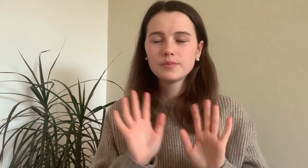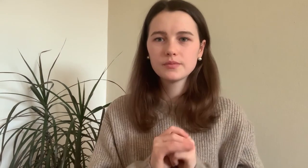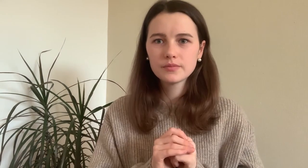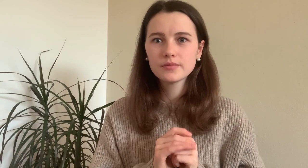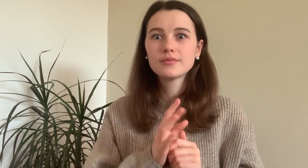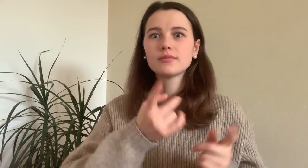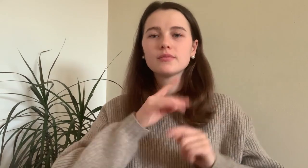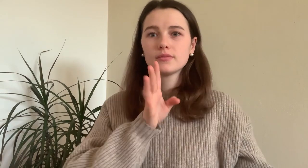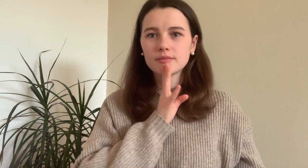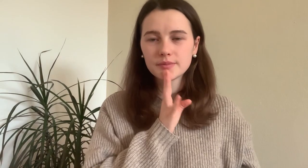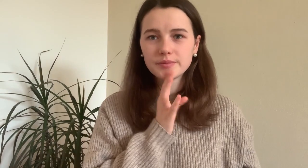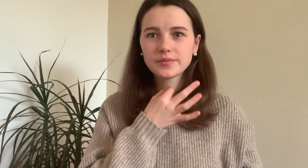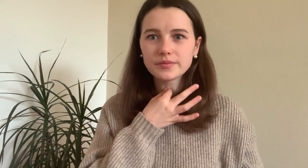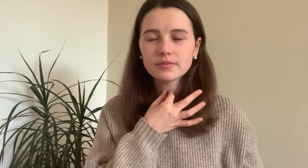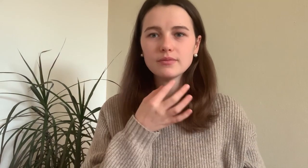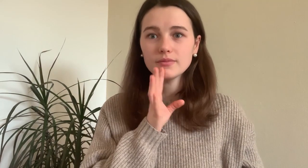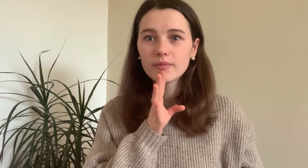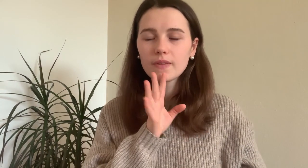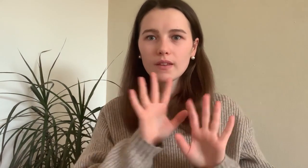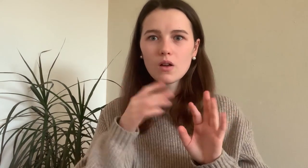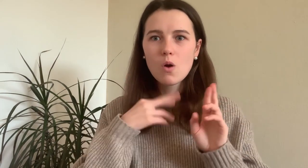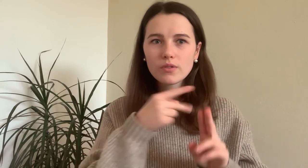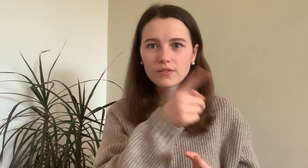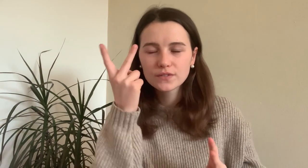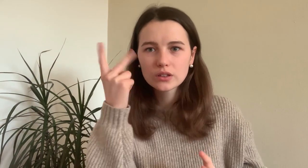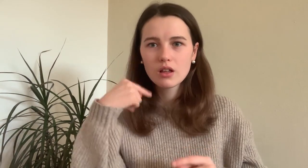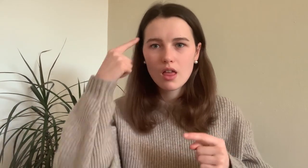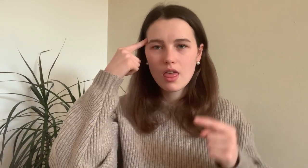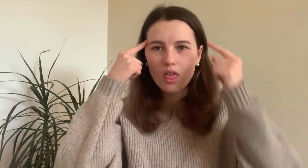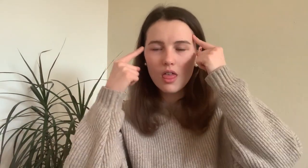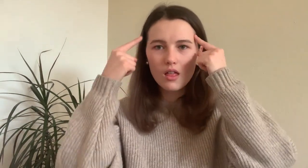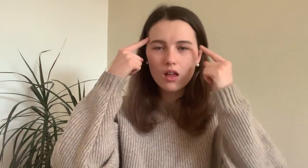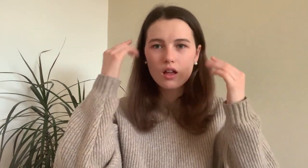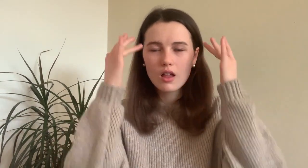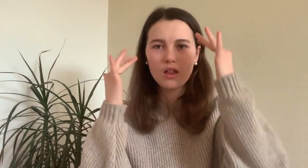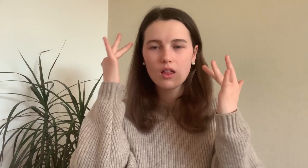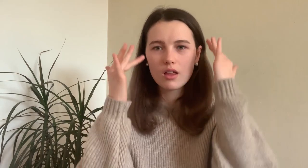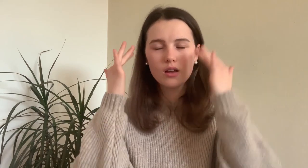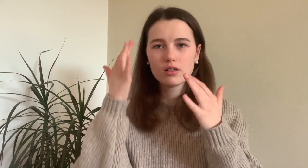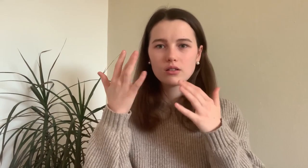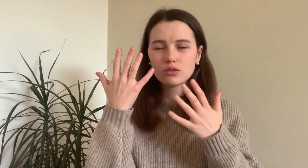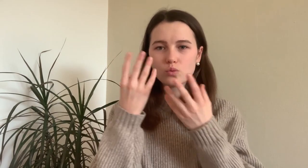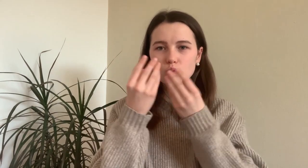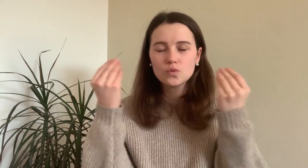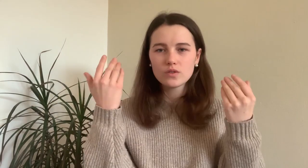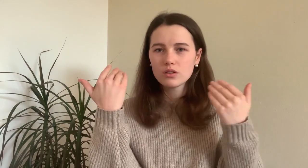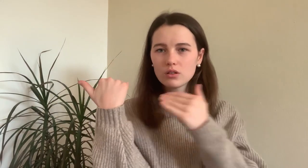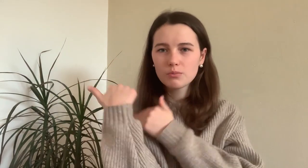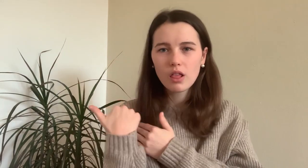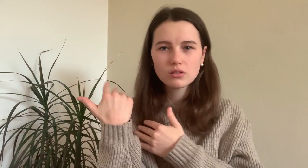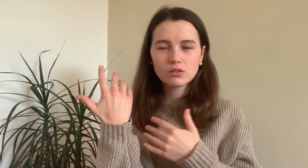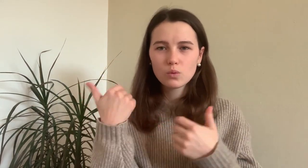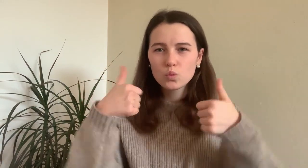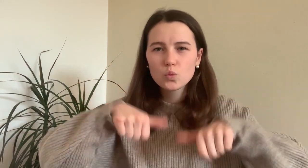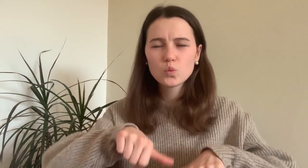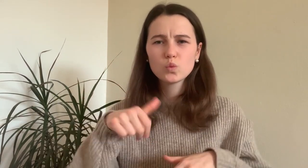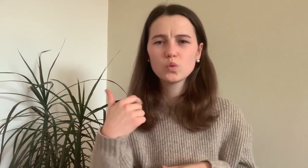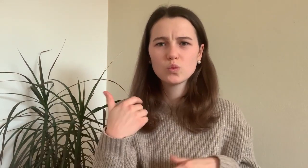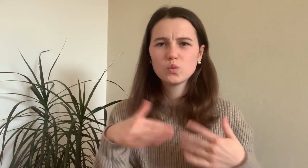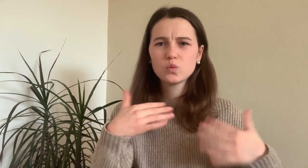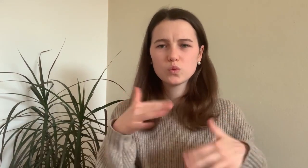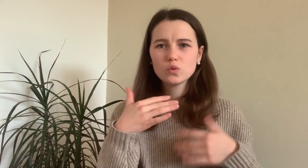So now it was my turn to speak... I hoped they understood me alright...I worried about so much...it was too much..a burden and a lot of pressure.